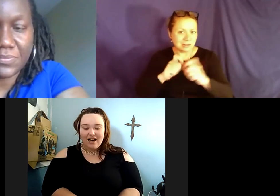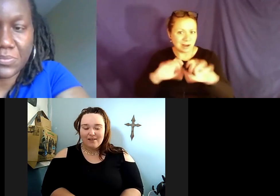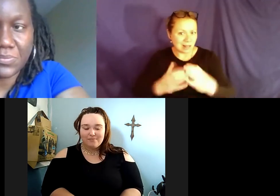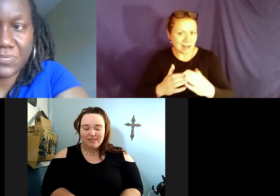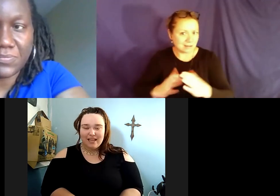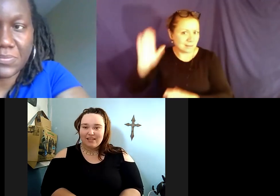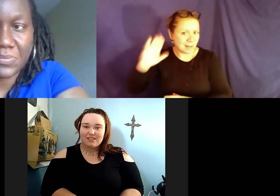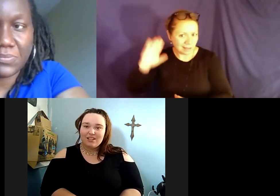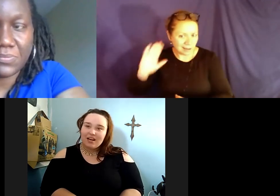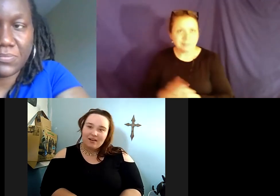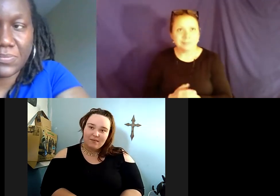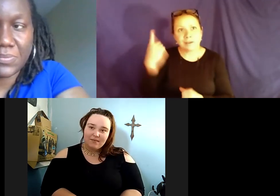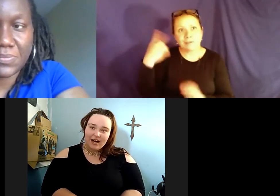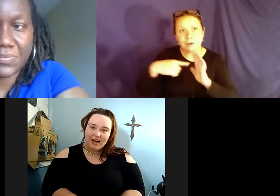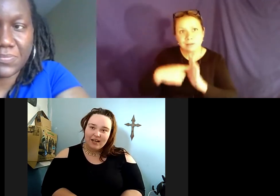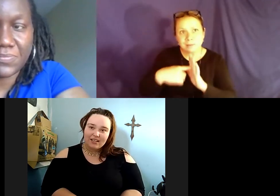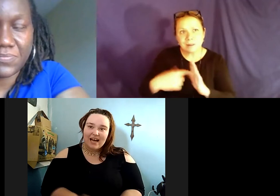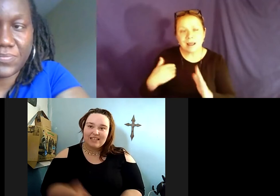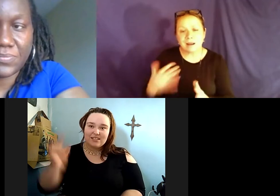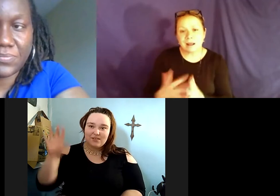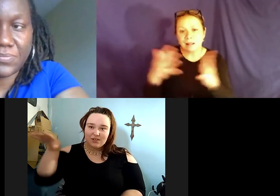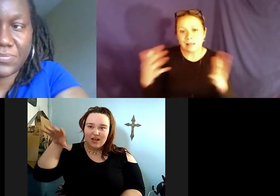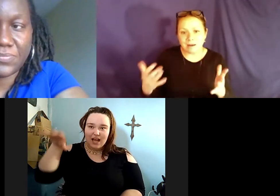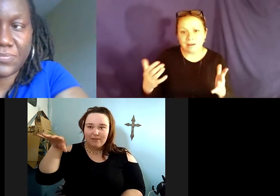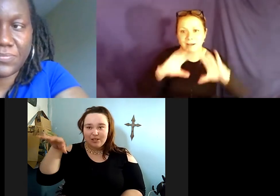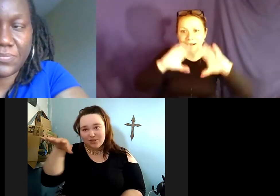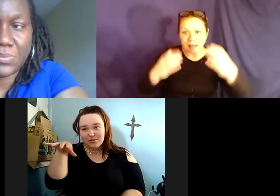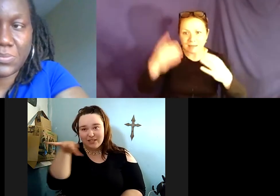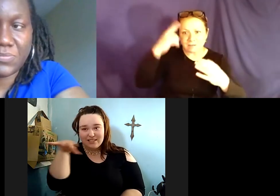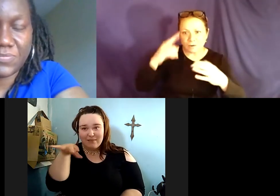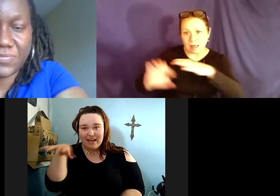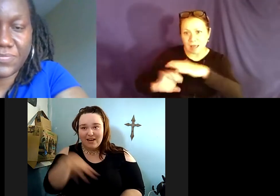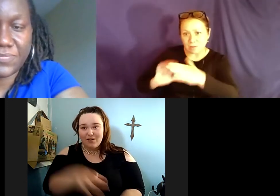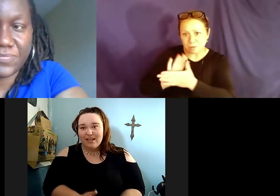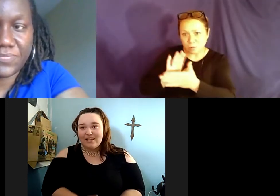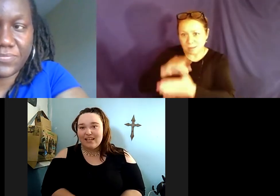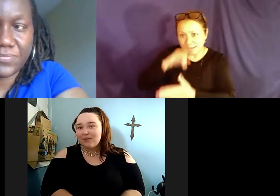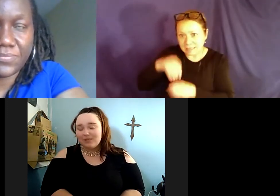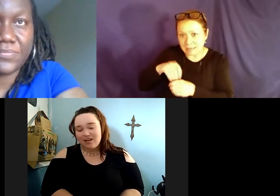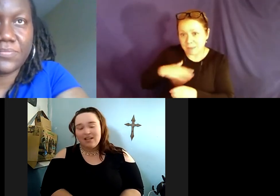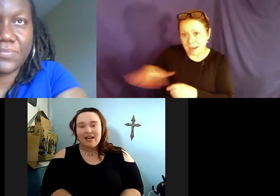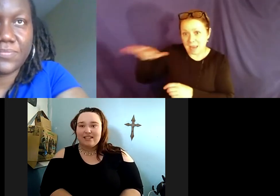deserve to chance to take whatever classes you desire because I was kept out of certain classes even back then. There